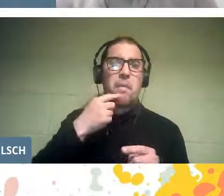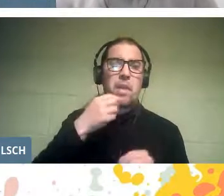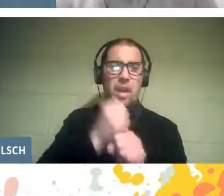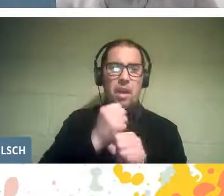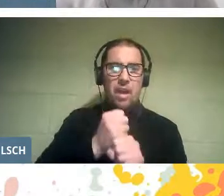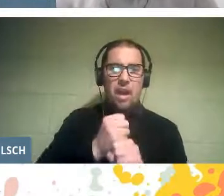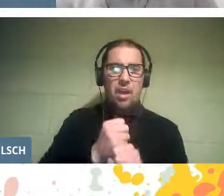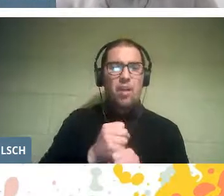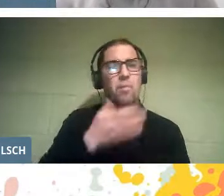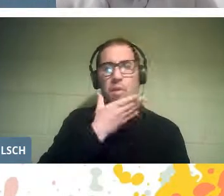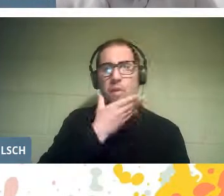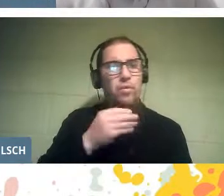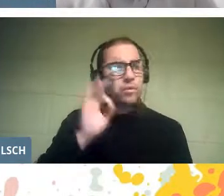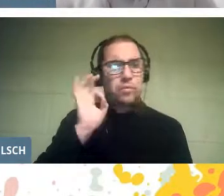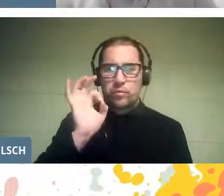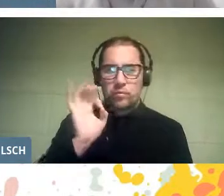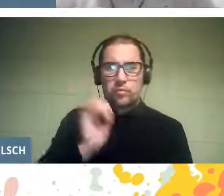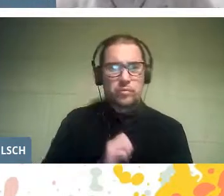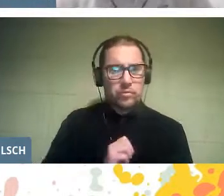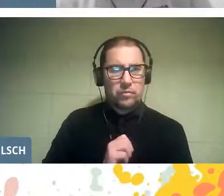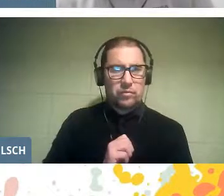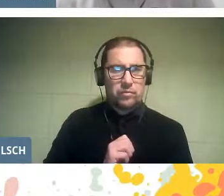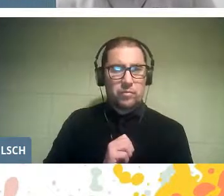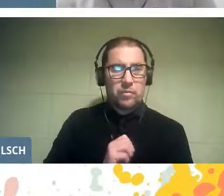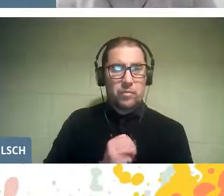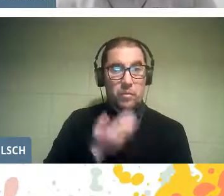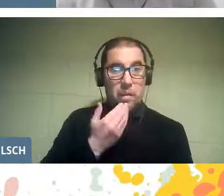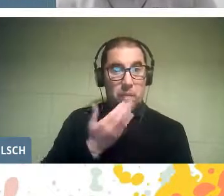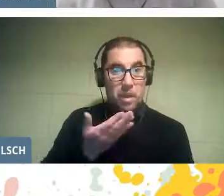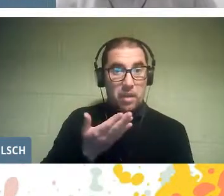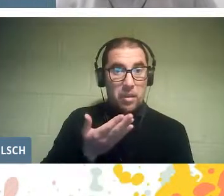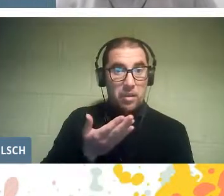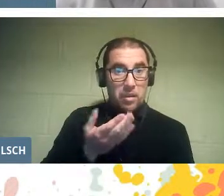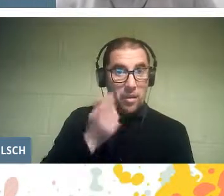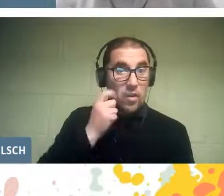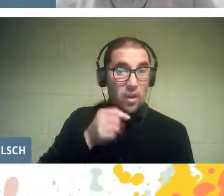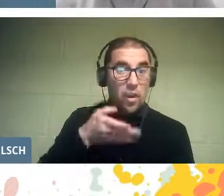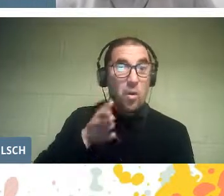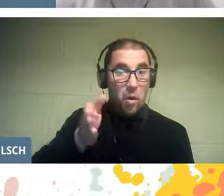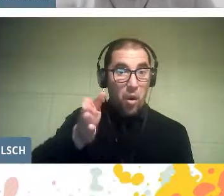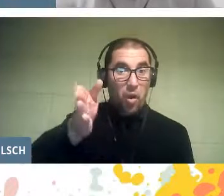on this program for the first time, and I think we are going to stay together forever